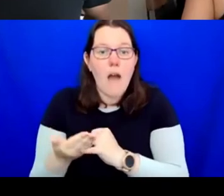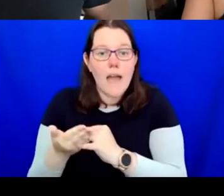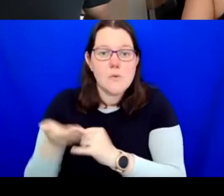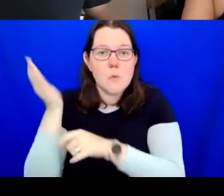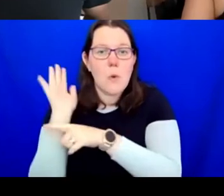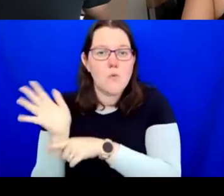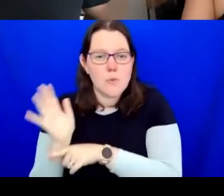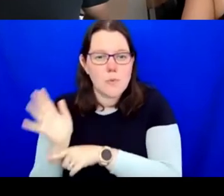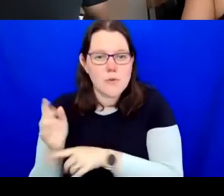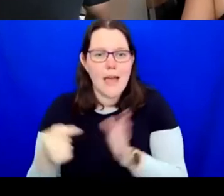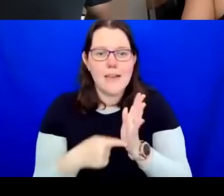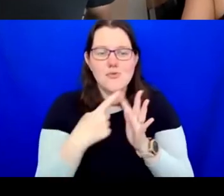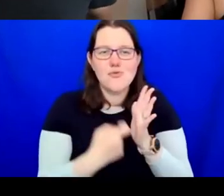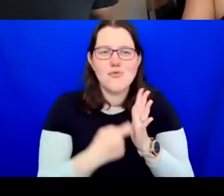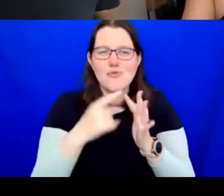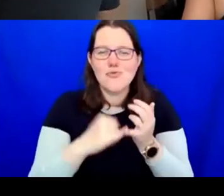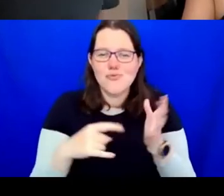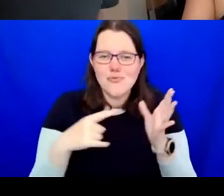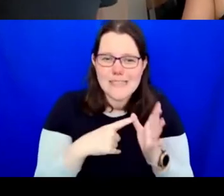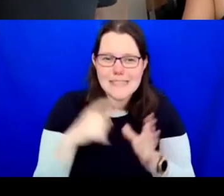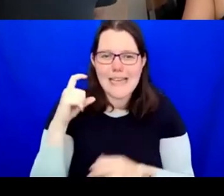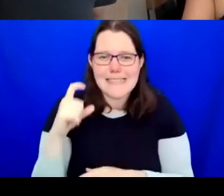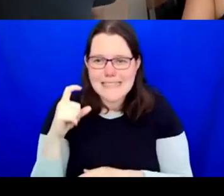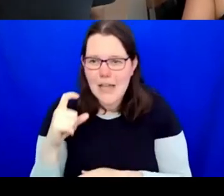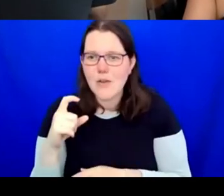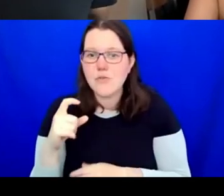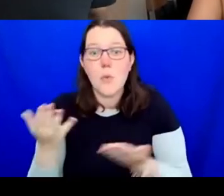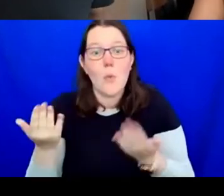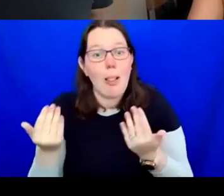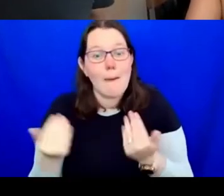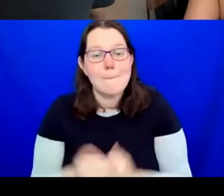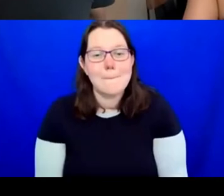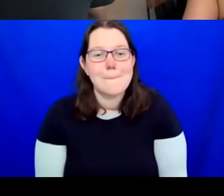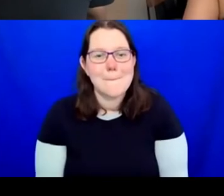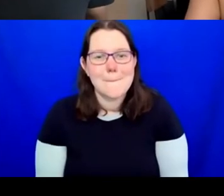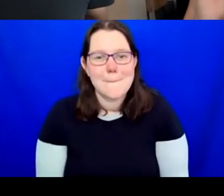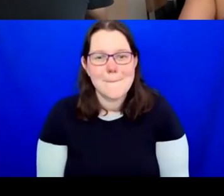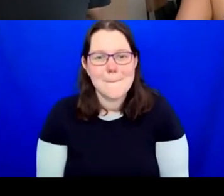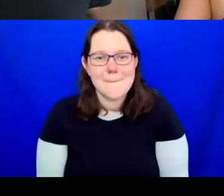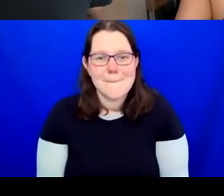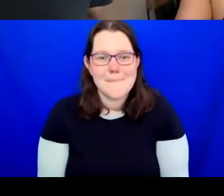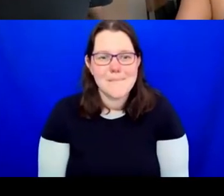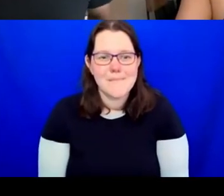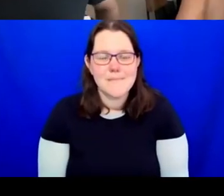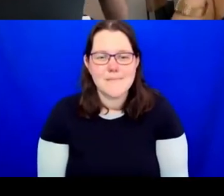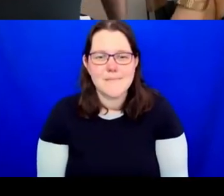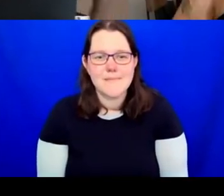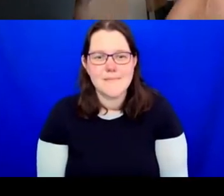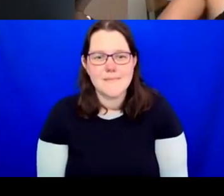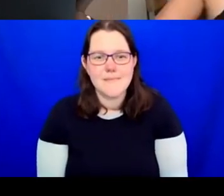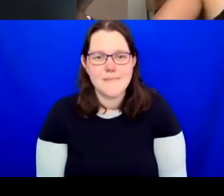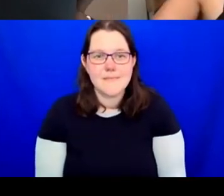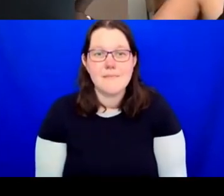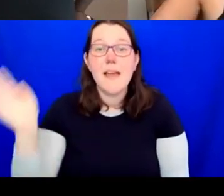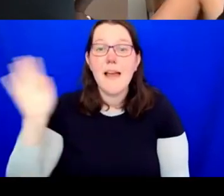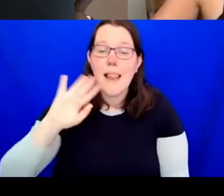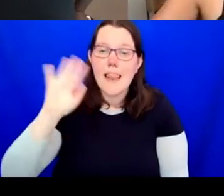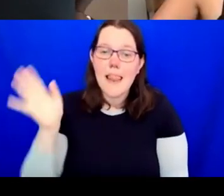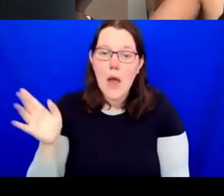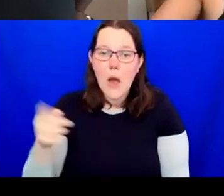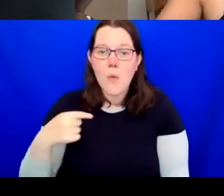Teresa Cisneros, from Wellcome Collection. TERESA: Hello. I am a person with large black